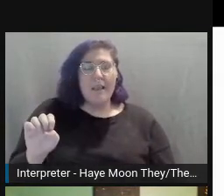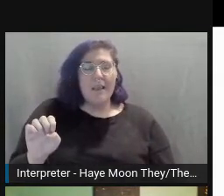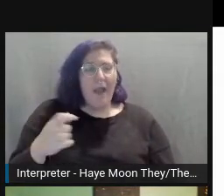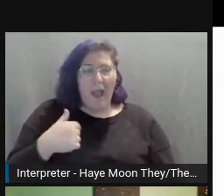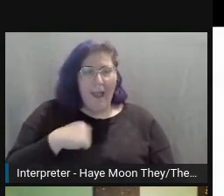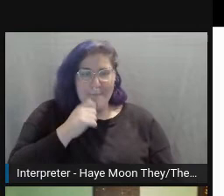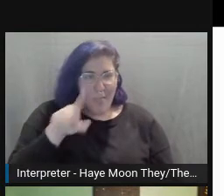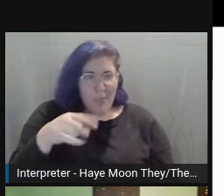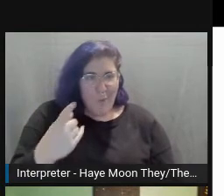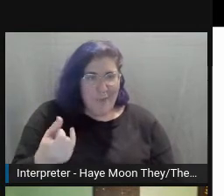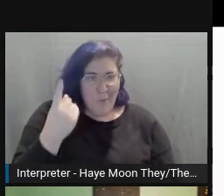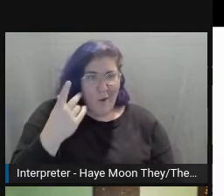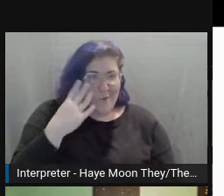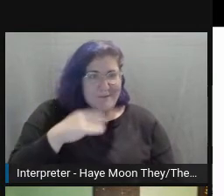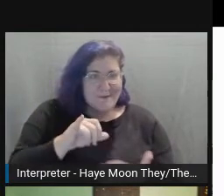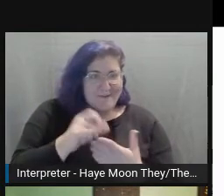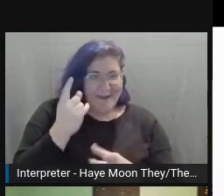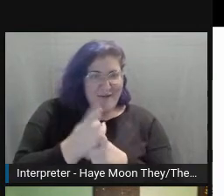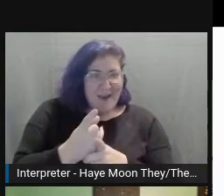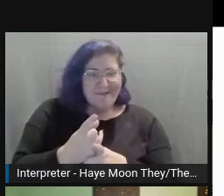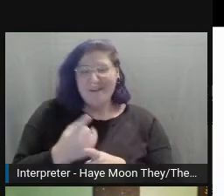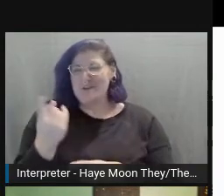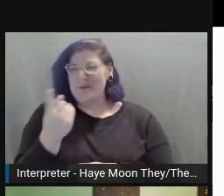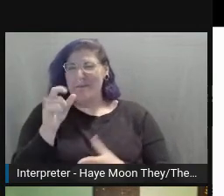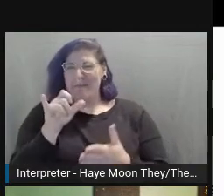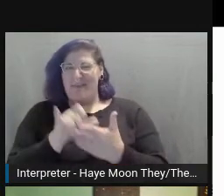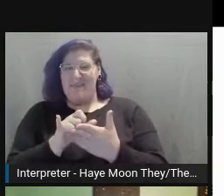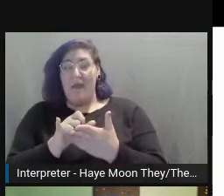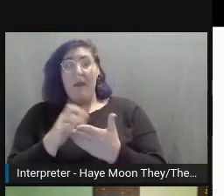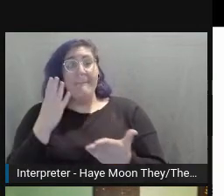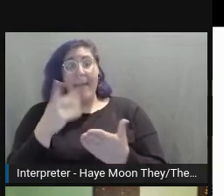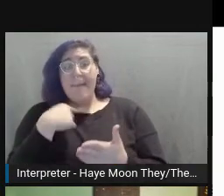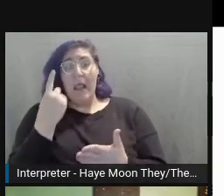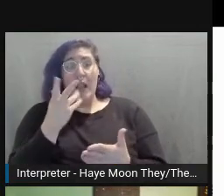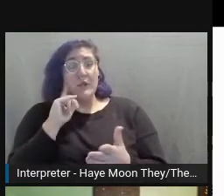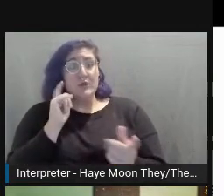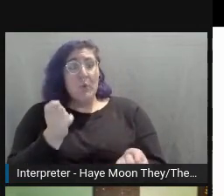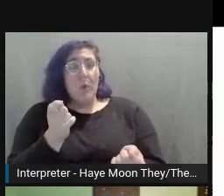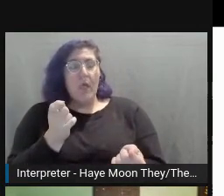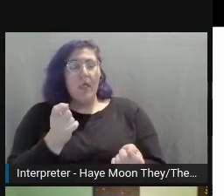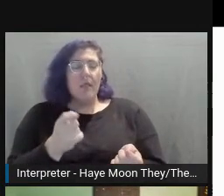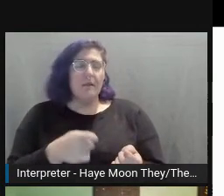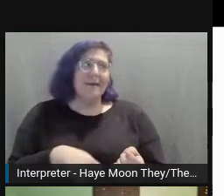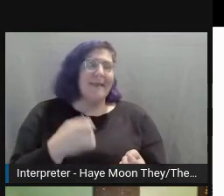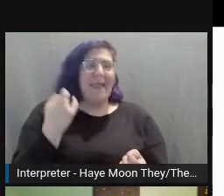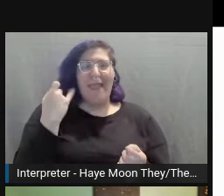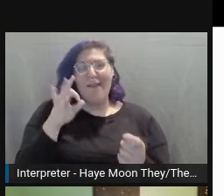Something like that, although it looks really cool. If you're adding an image like that to OSI,